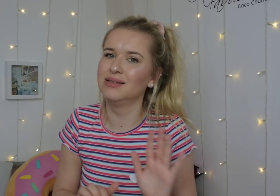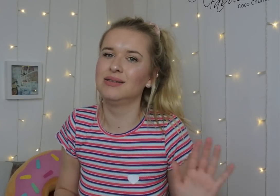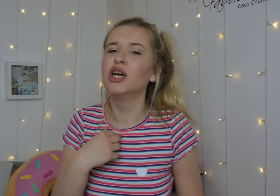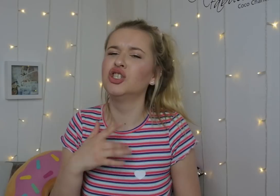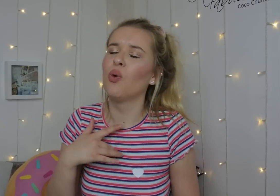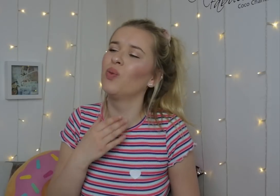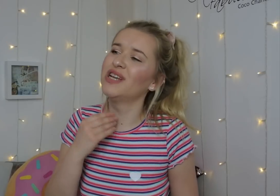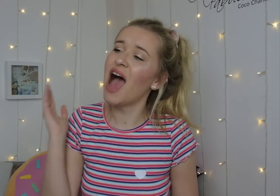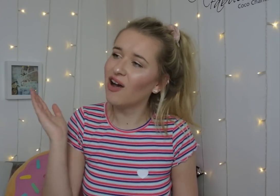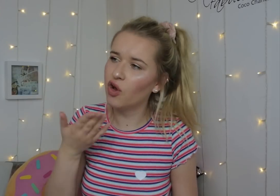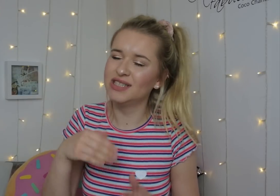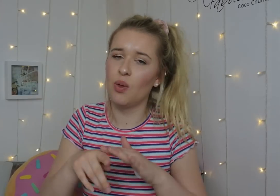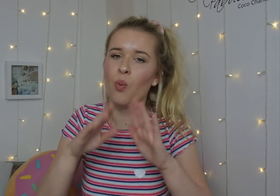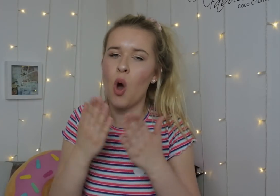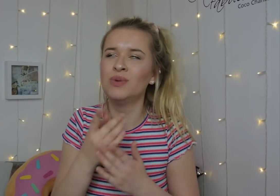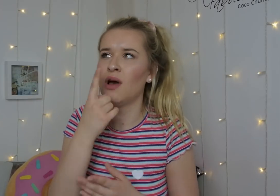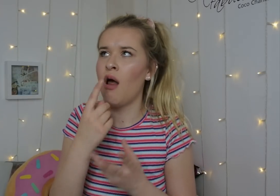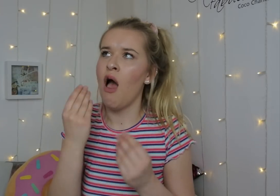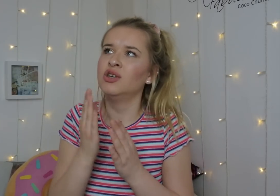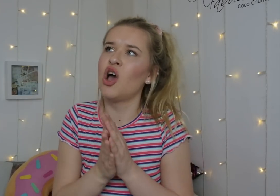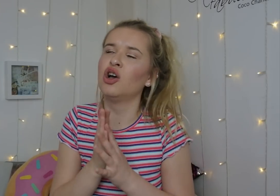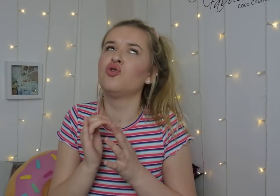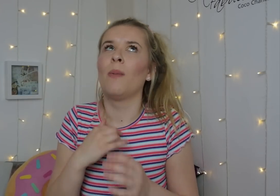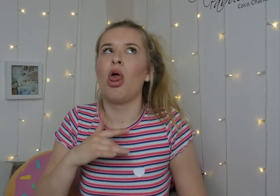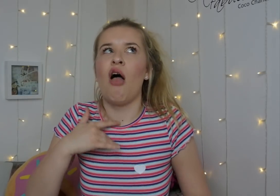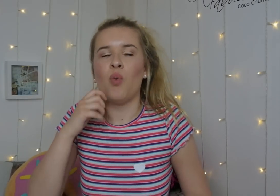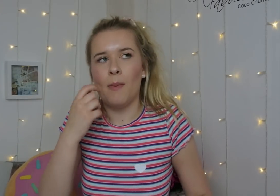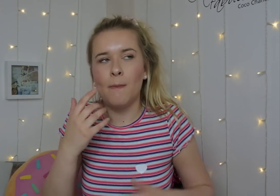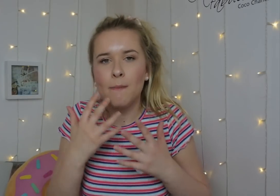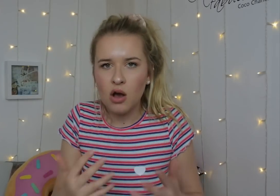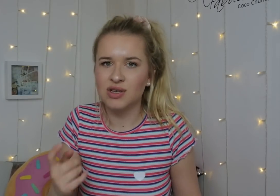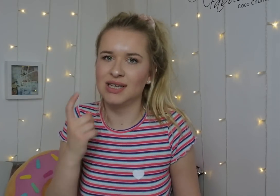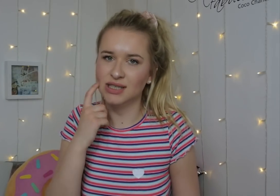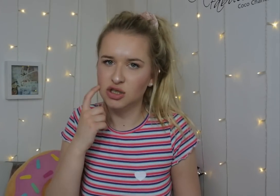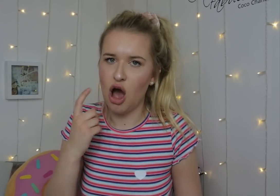I just wish everyone can learn how to sign, so my life would be much easier.